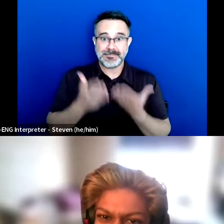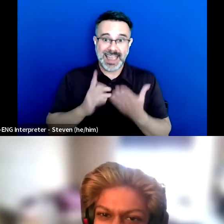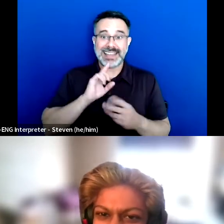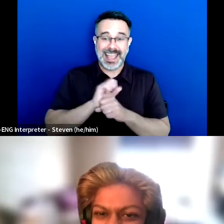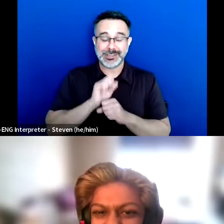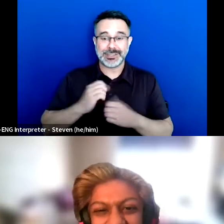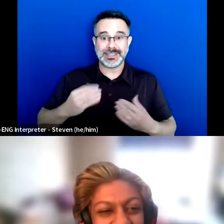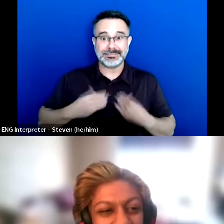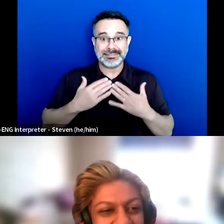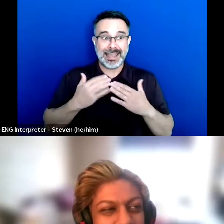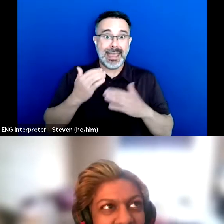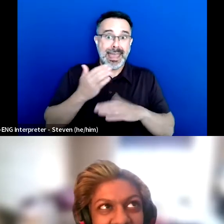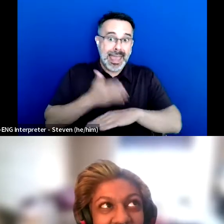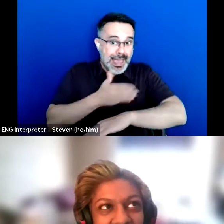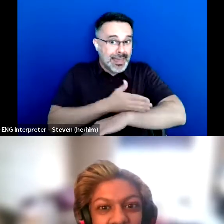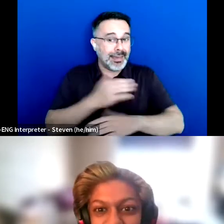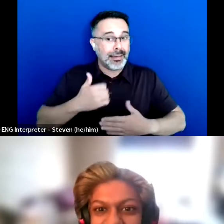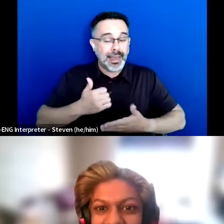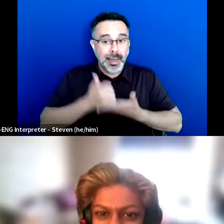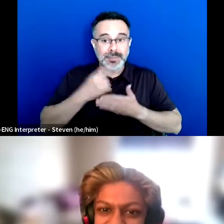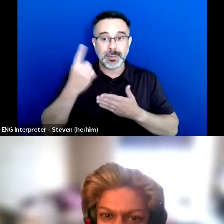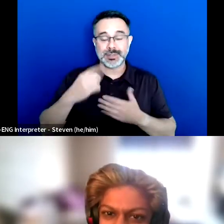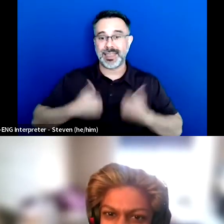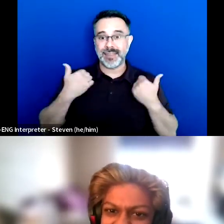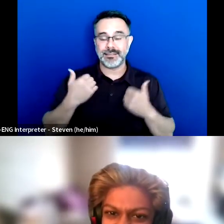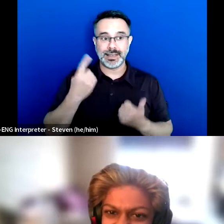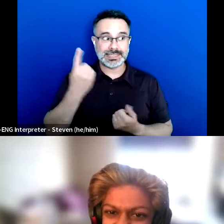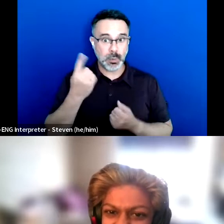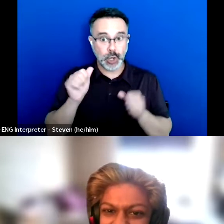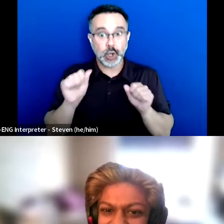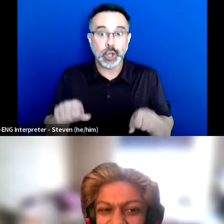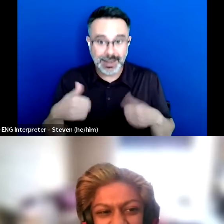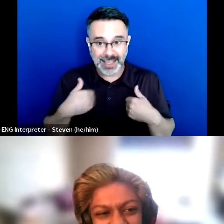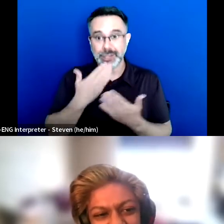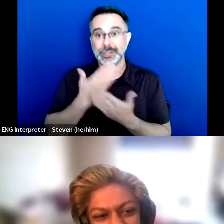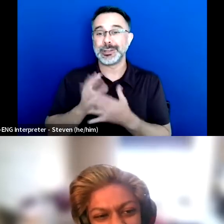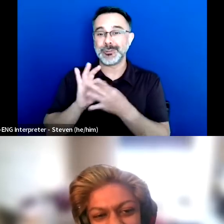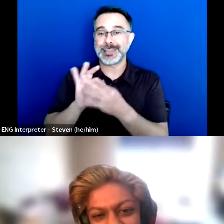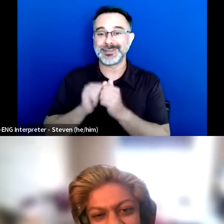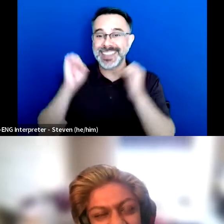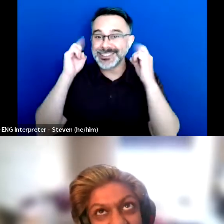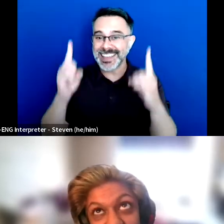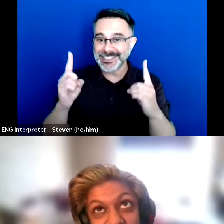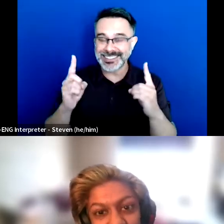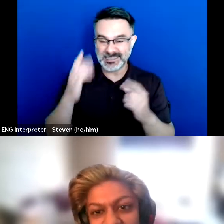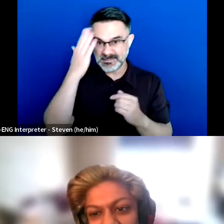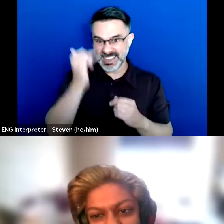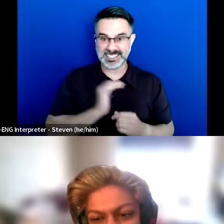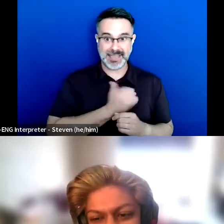Like somebody might actually have a good relationship with education because of this work. And that's just so exciting for me.